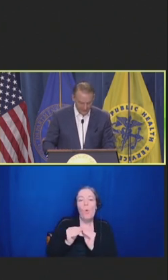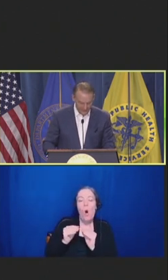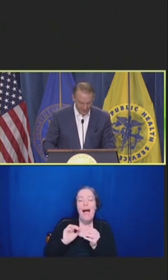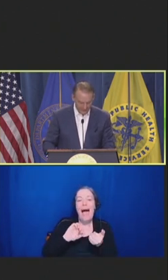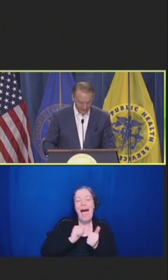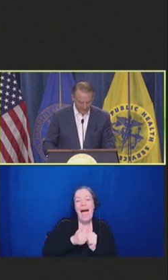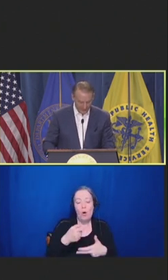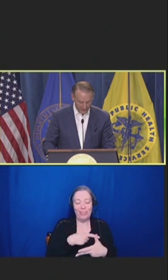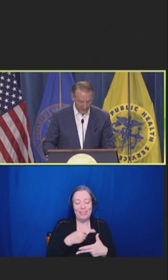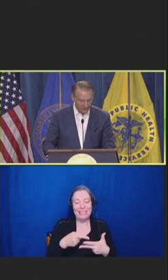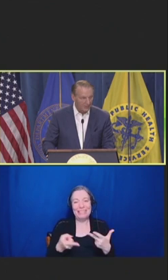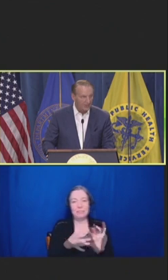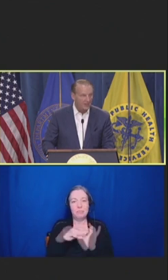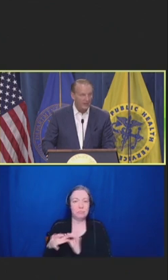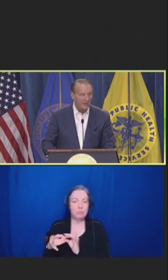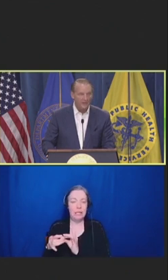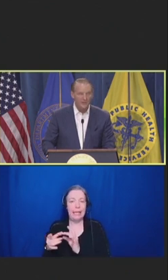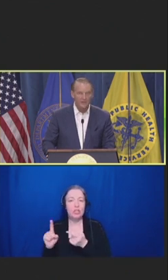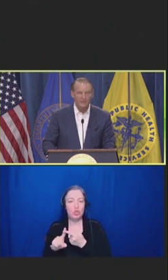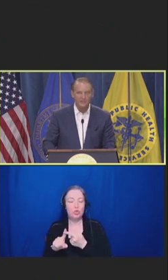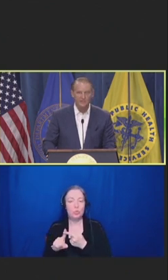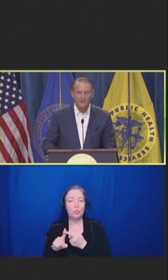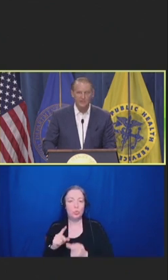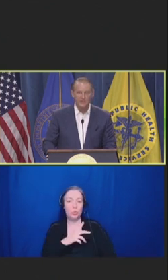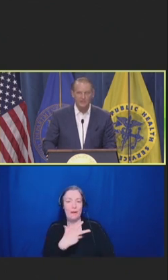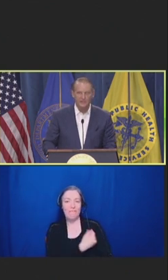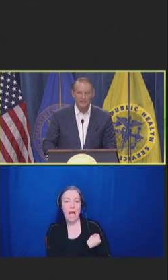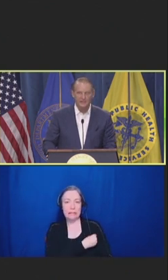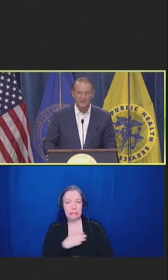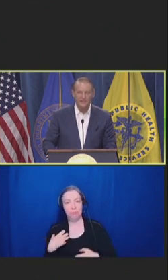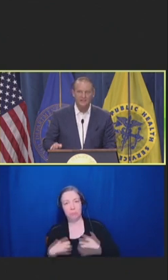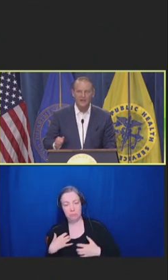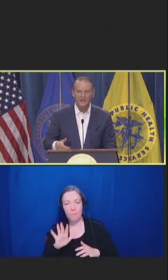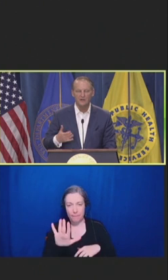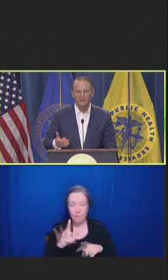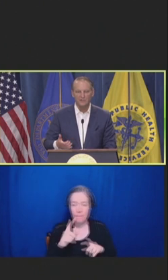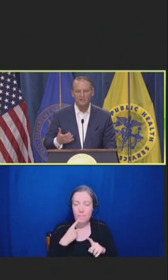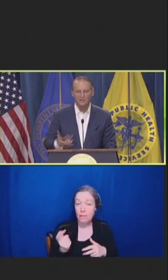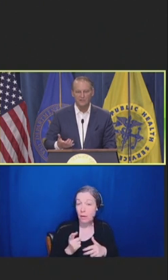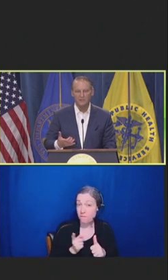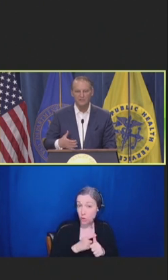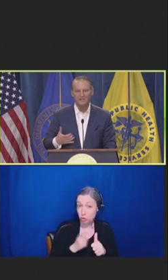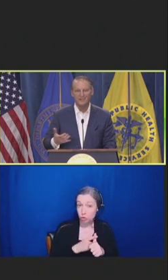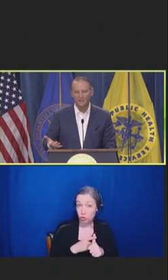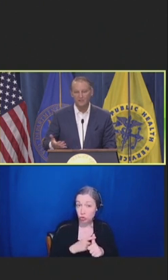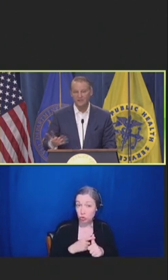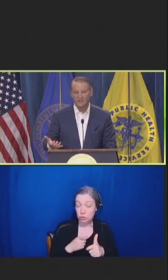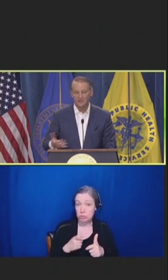So, I think first of all there is a desire amongst physicians in the healthcare setting,